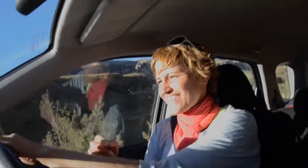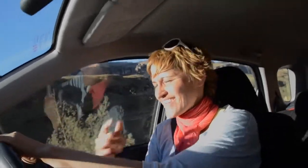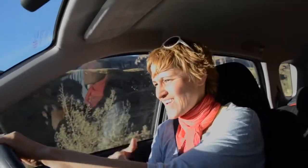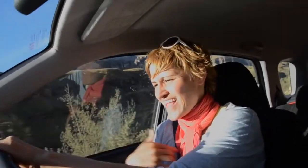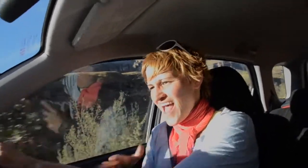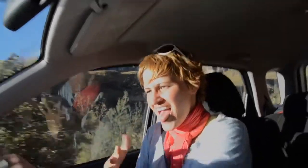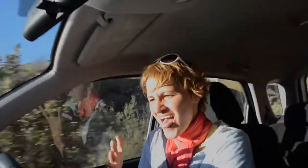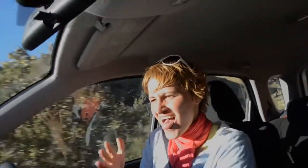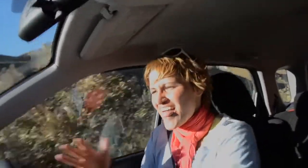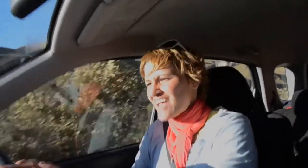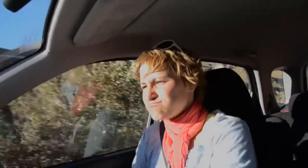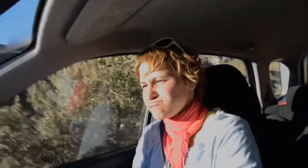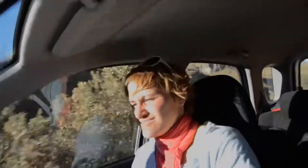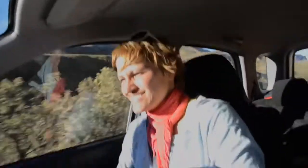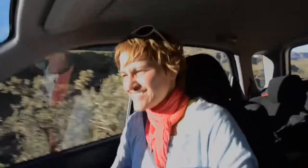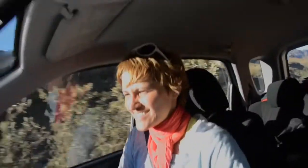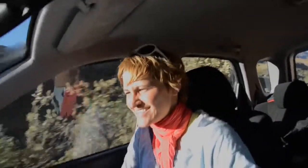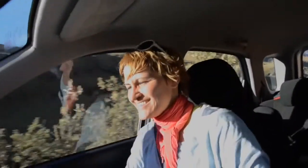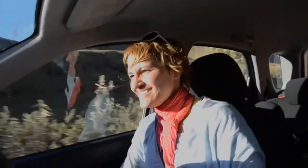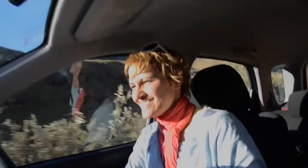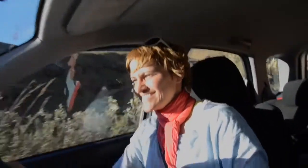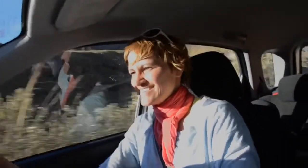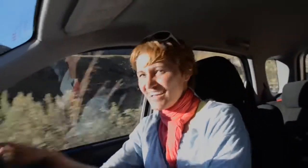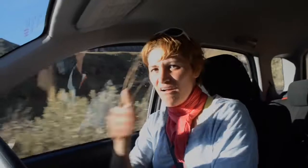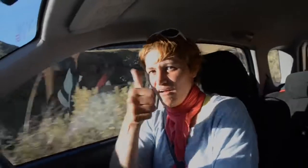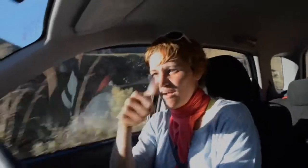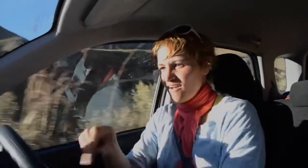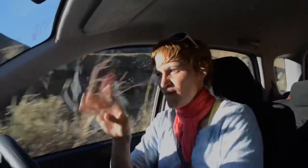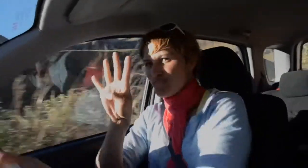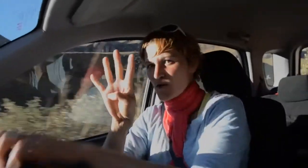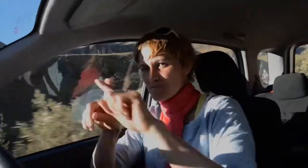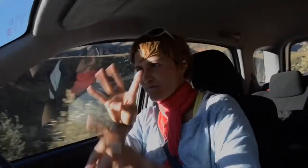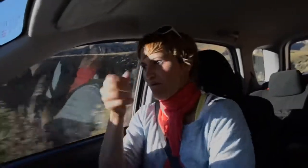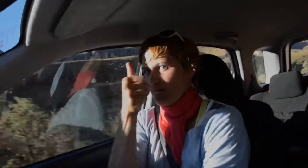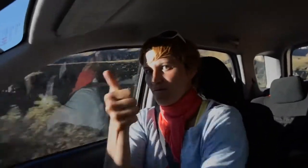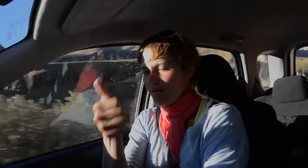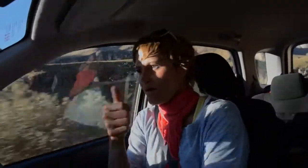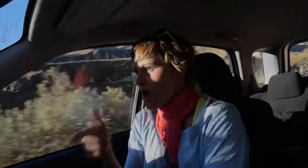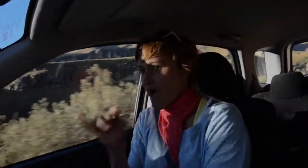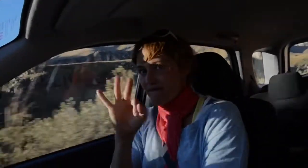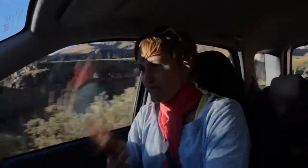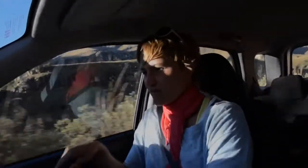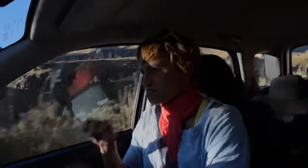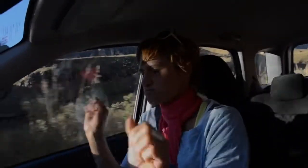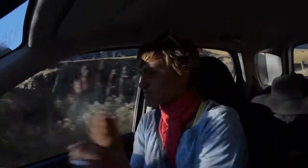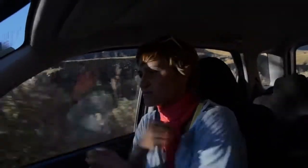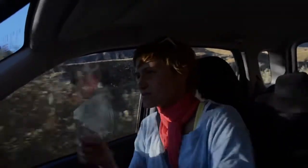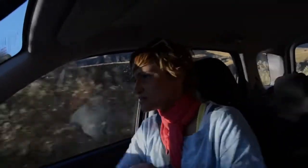I want to get there now. Thankfully for the 4x4 vehicle otherwise it would